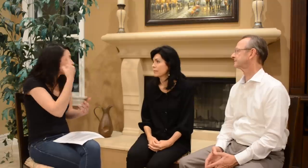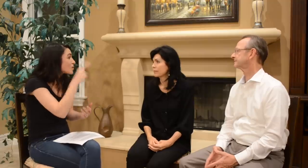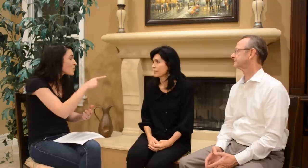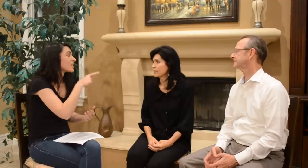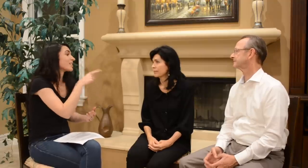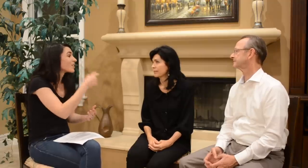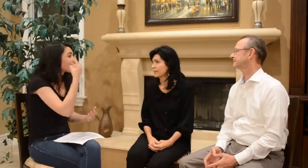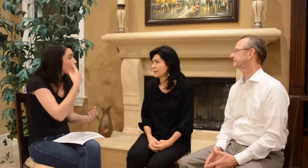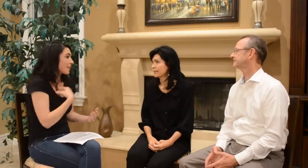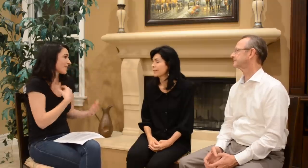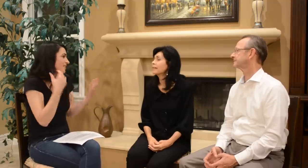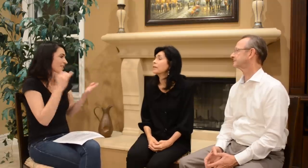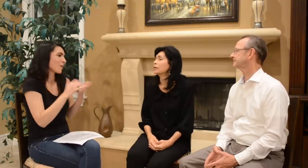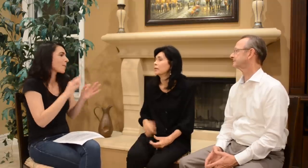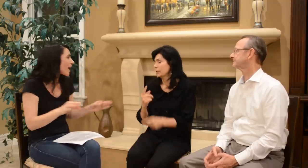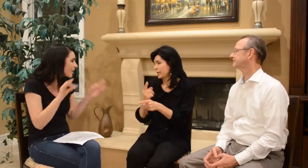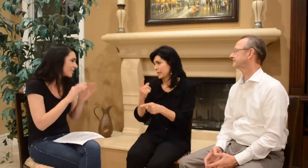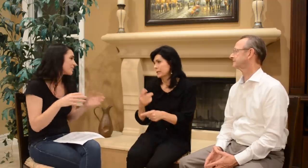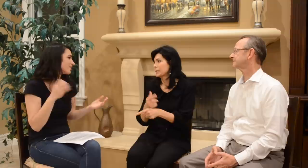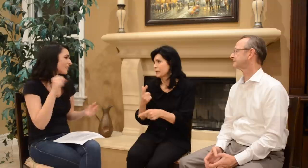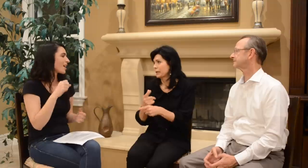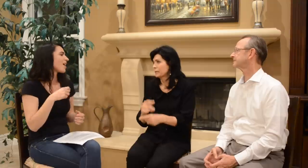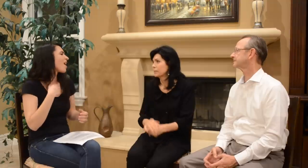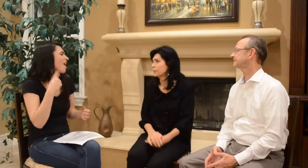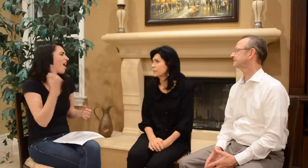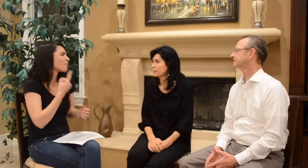I understand you and you understand me… that’s what matters. Mom: Right, right!